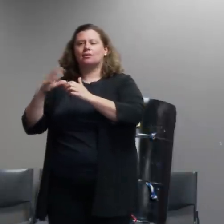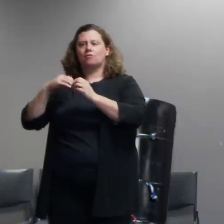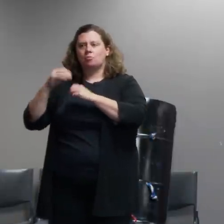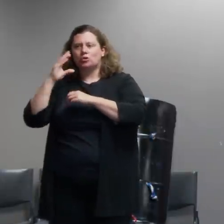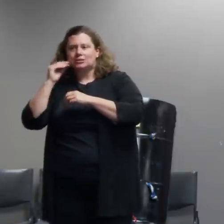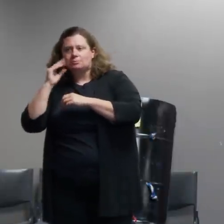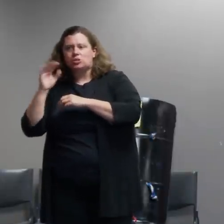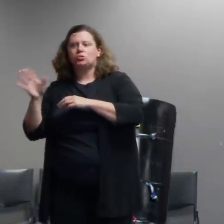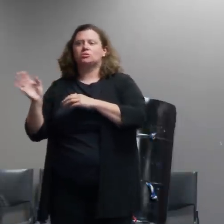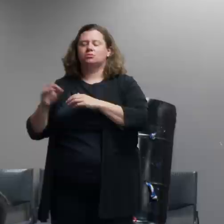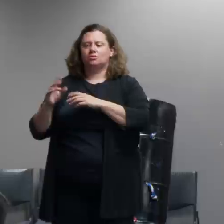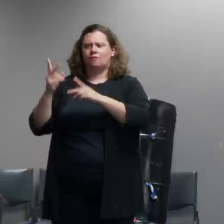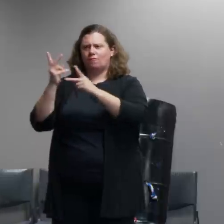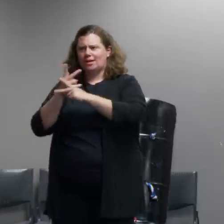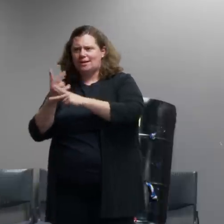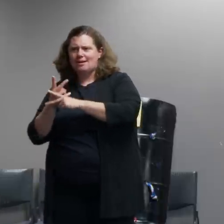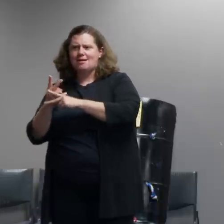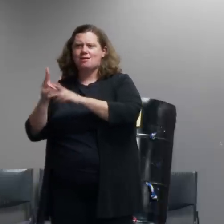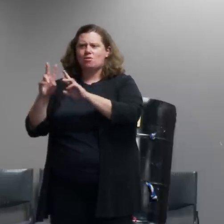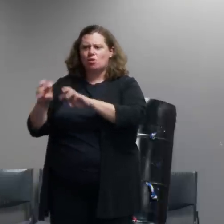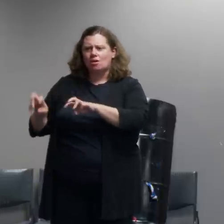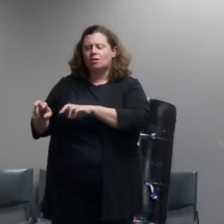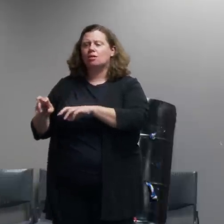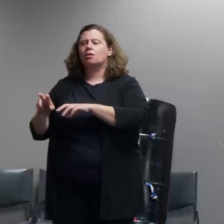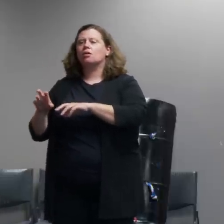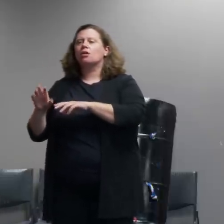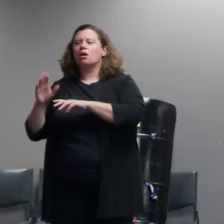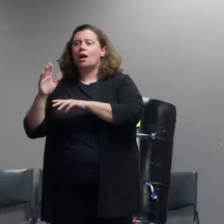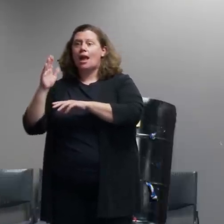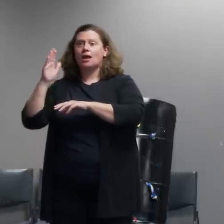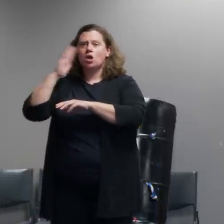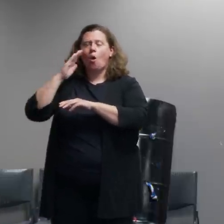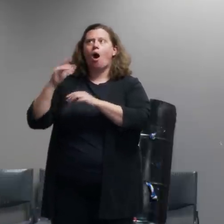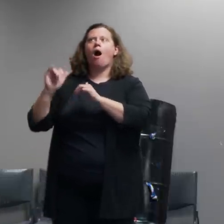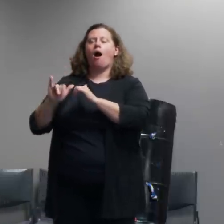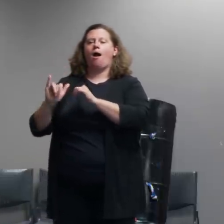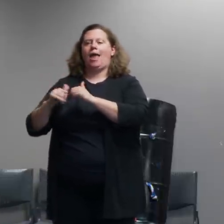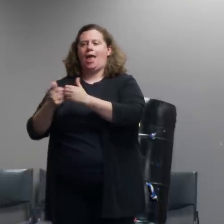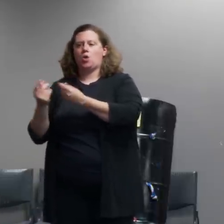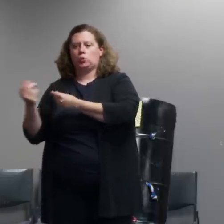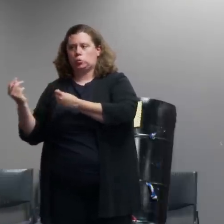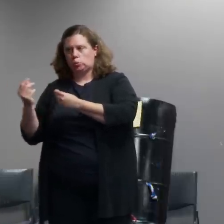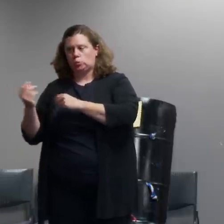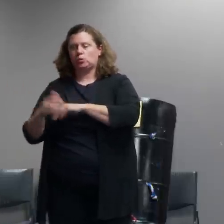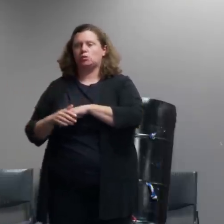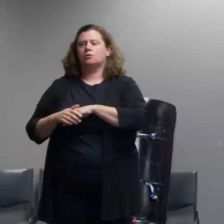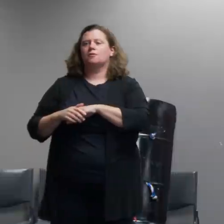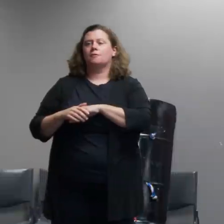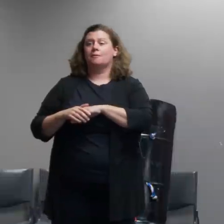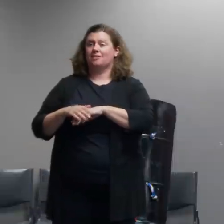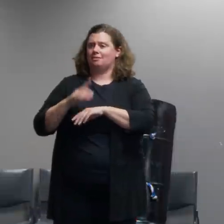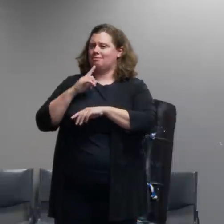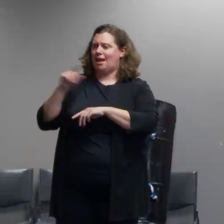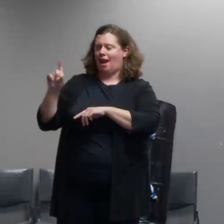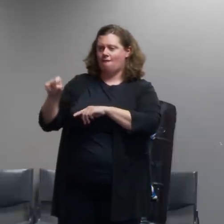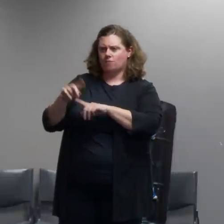these scenarios and get critiqued on them but we're pretty careful about selecting and then training these people so that